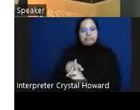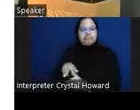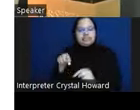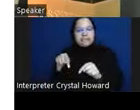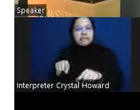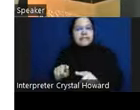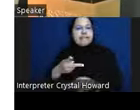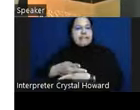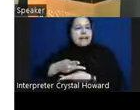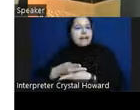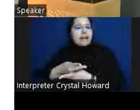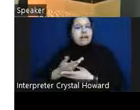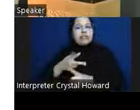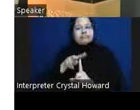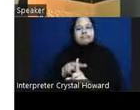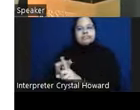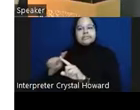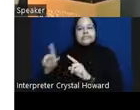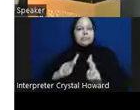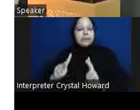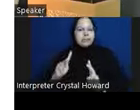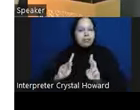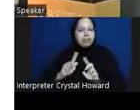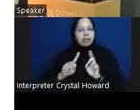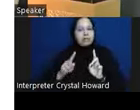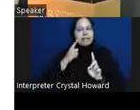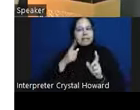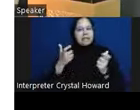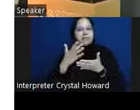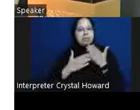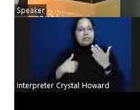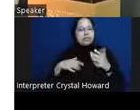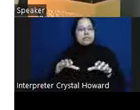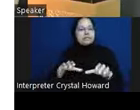um but I think a large part of what we've done with the intervention that we're doing is having